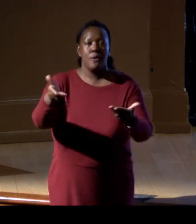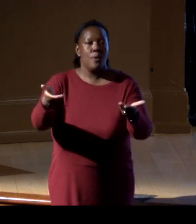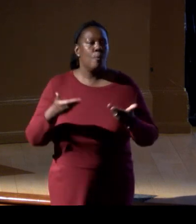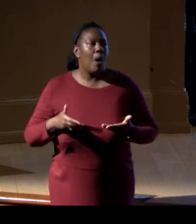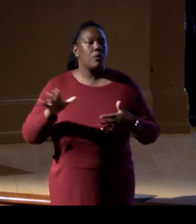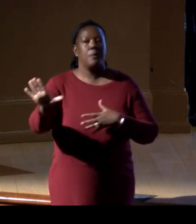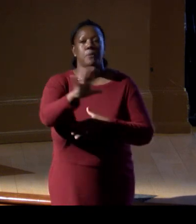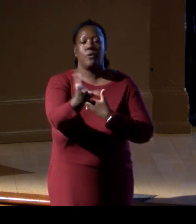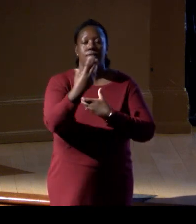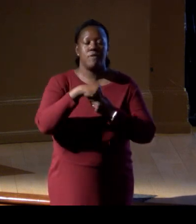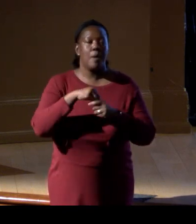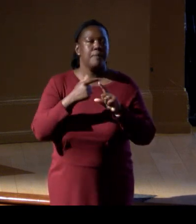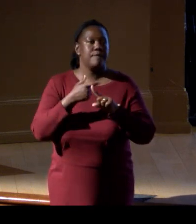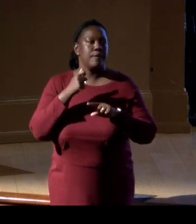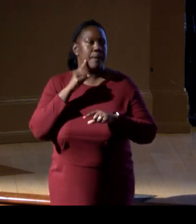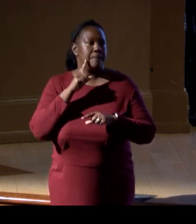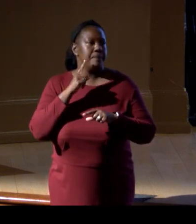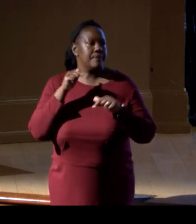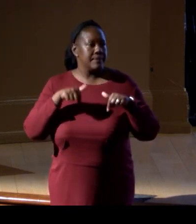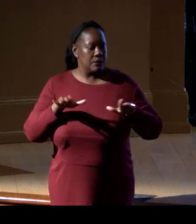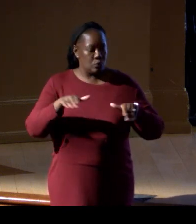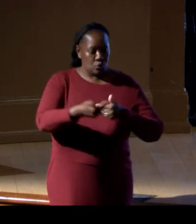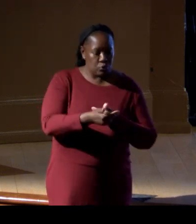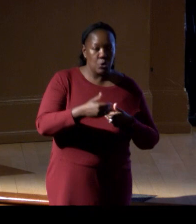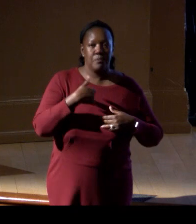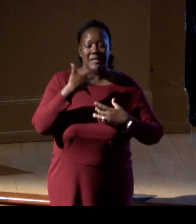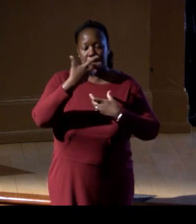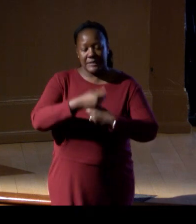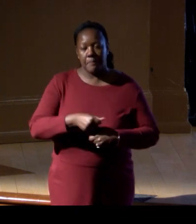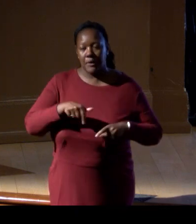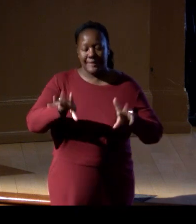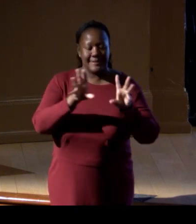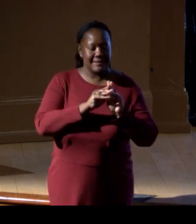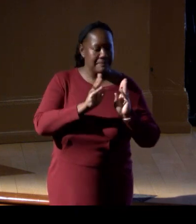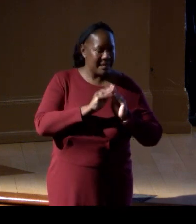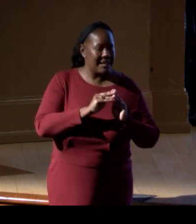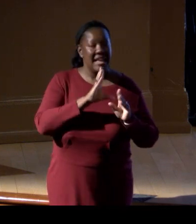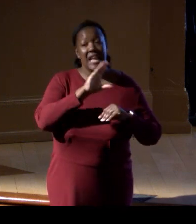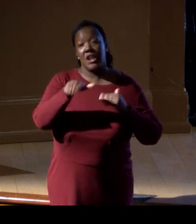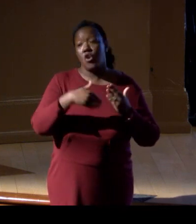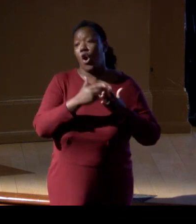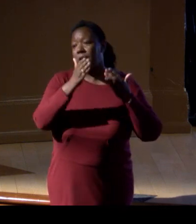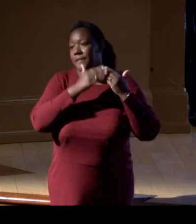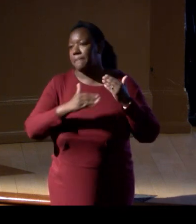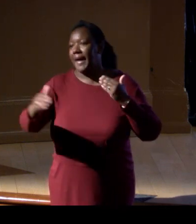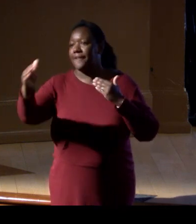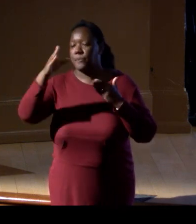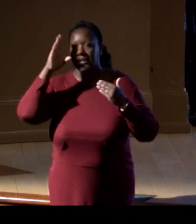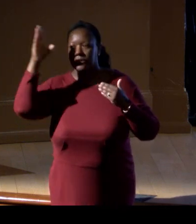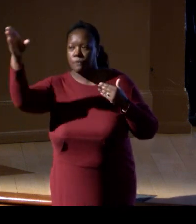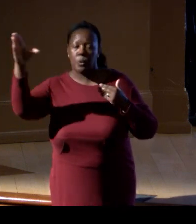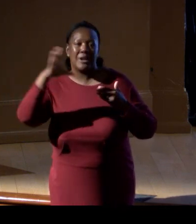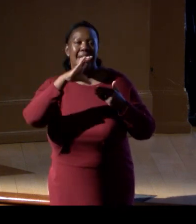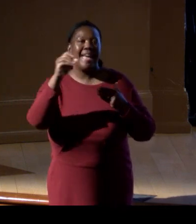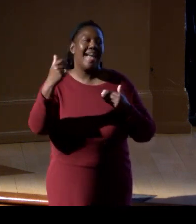and outside as the summaries of this meeting and all of the learning and the pathways forward, and I'm really grateful